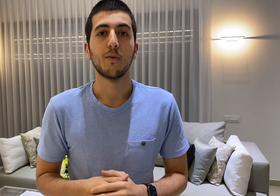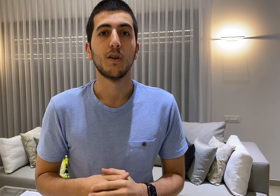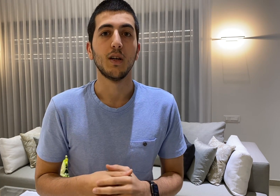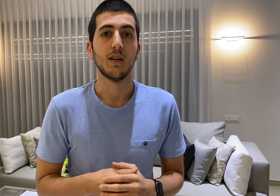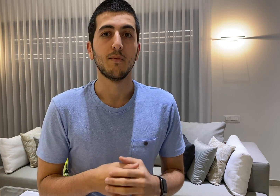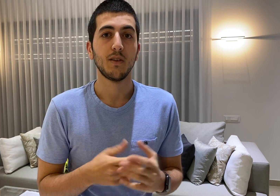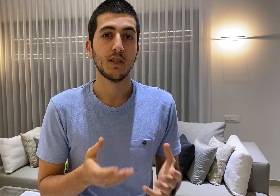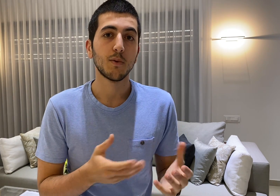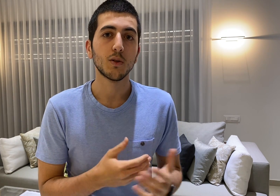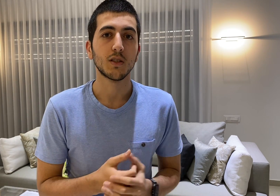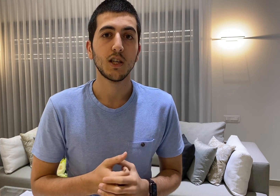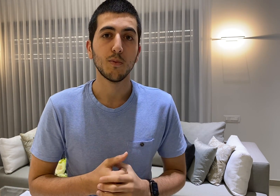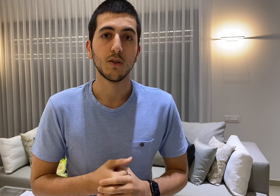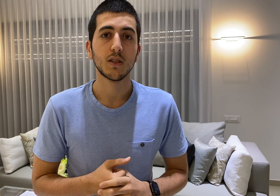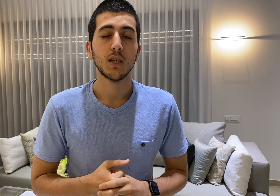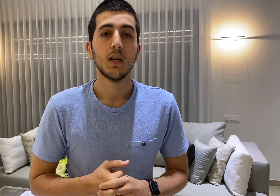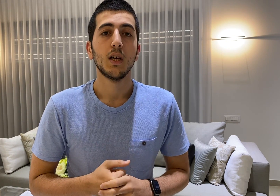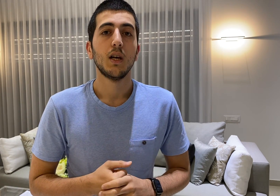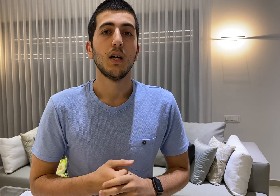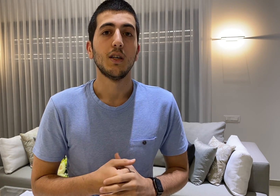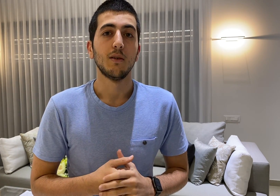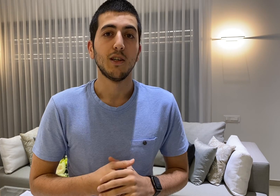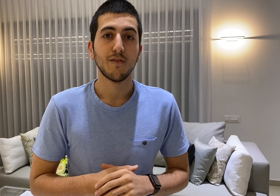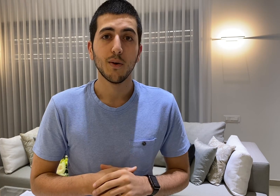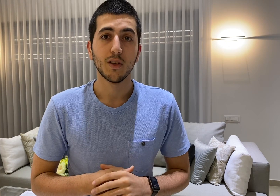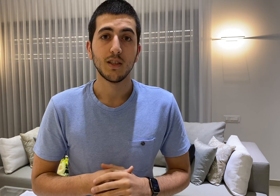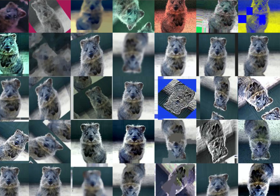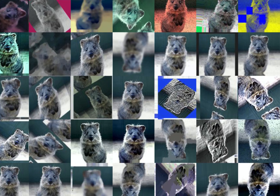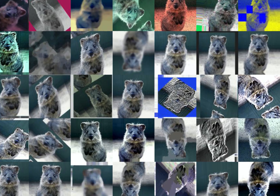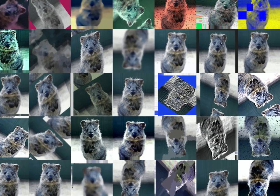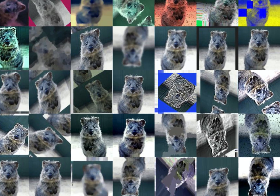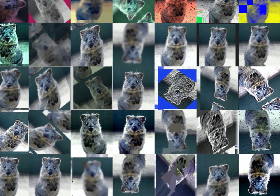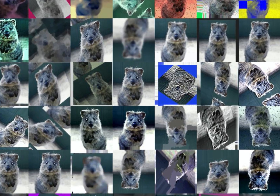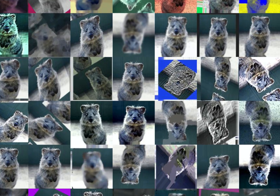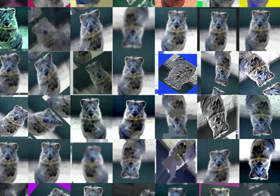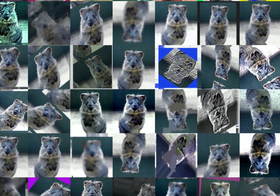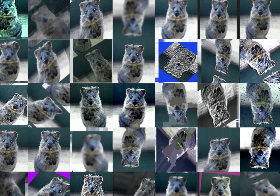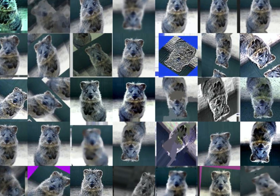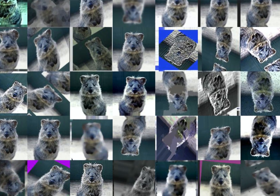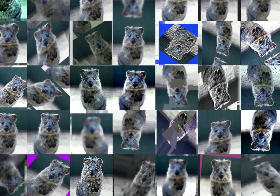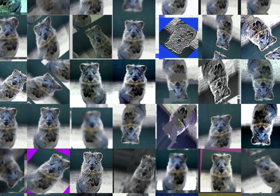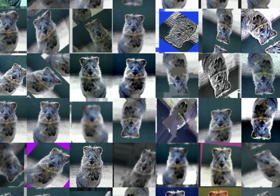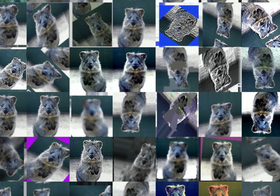these poses key points I found that imgaug - the largest library that